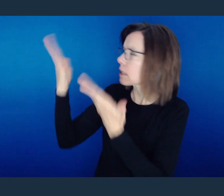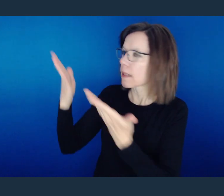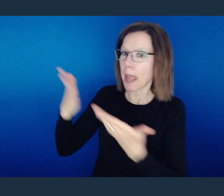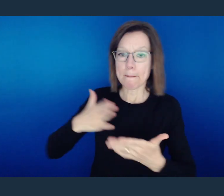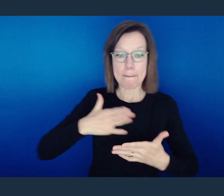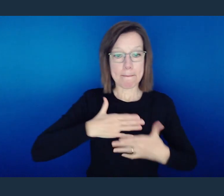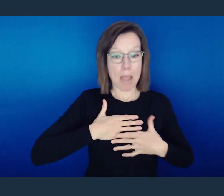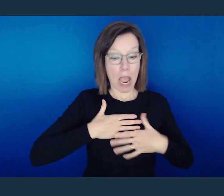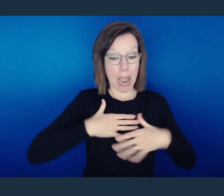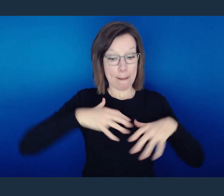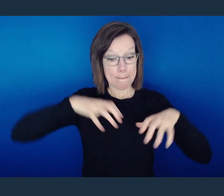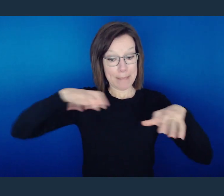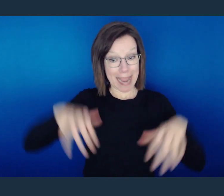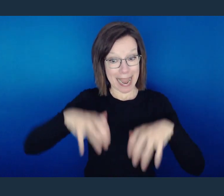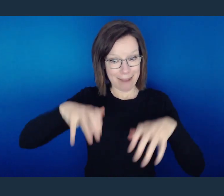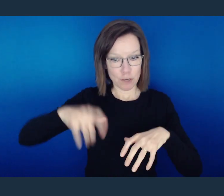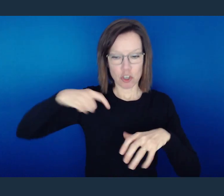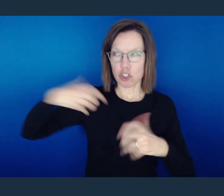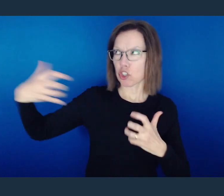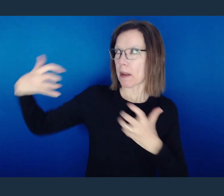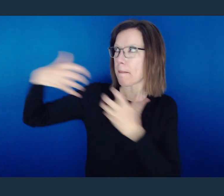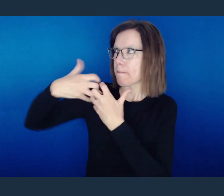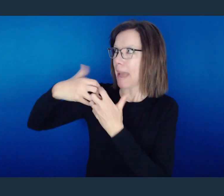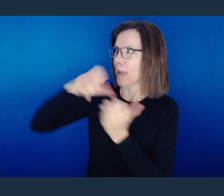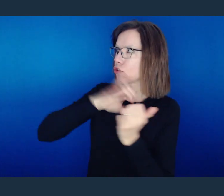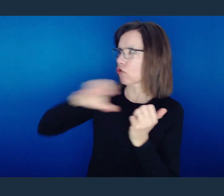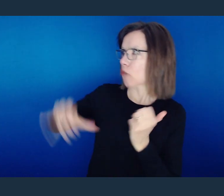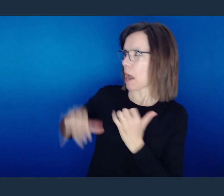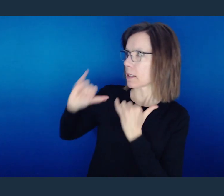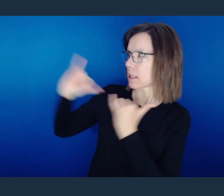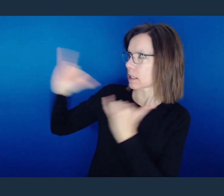like, then my behavior is supposed to be Christ like.